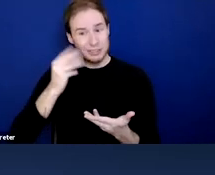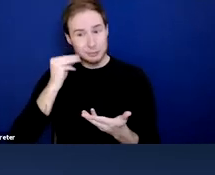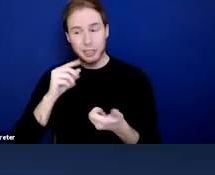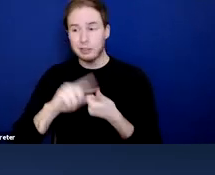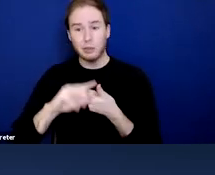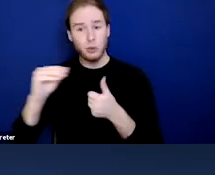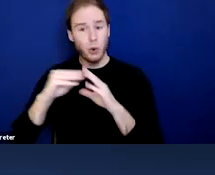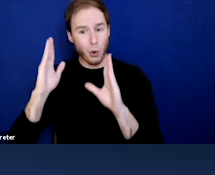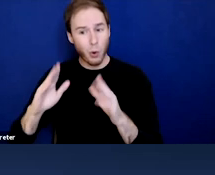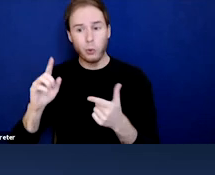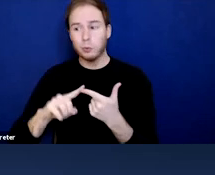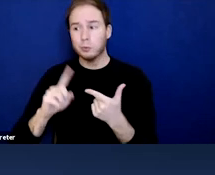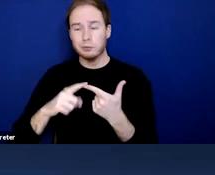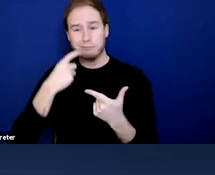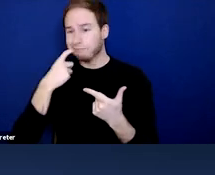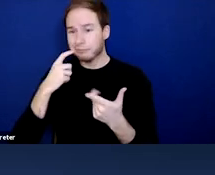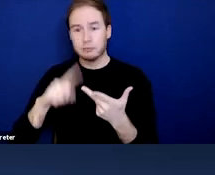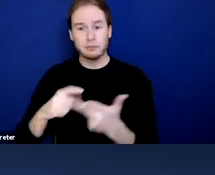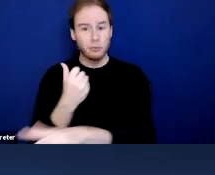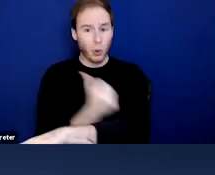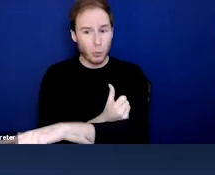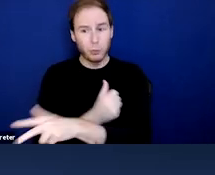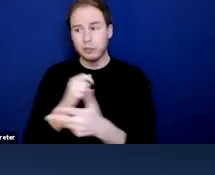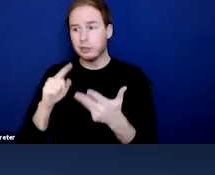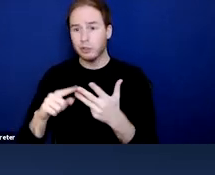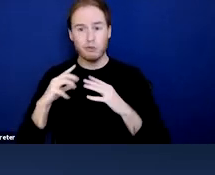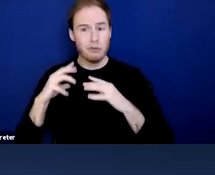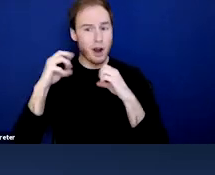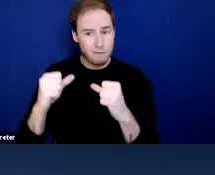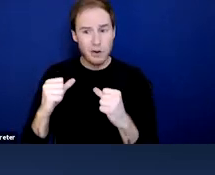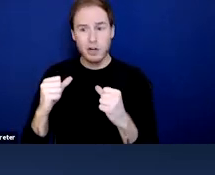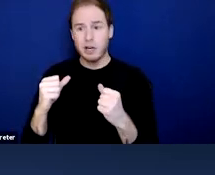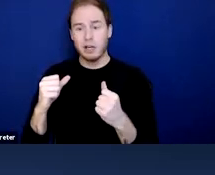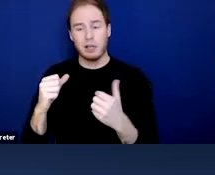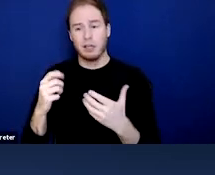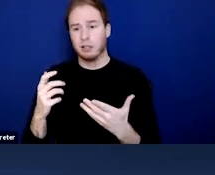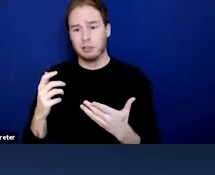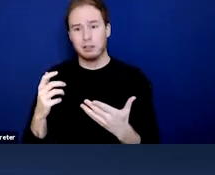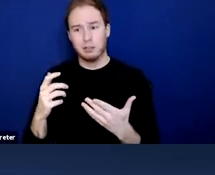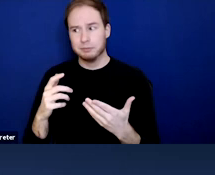opioid use disorders, and are people in recovery, it's particularly passionate for us.